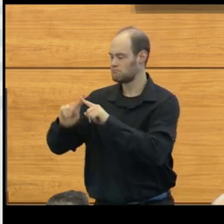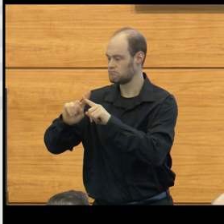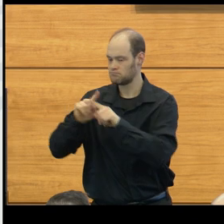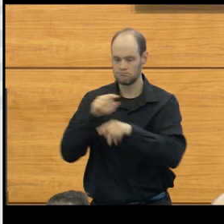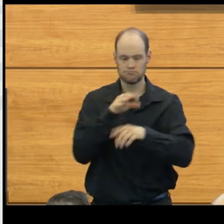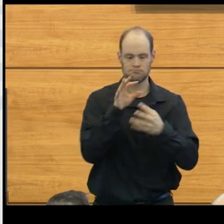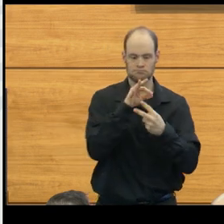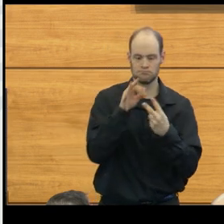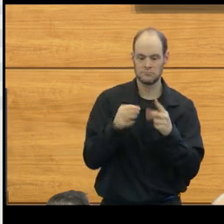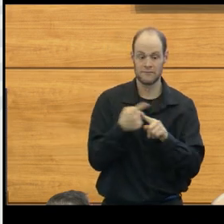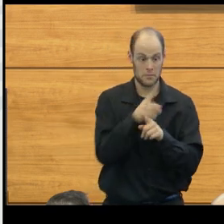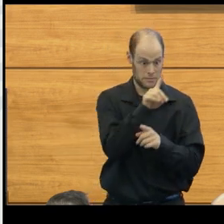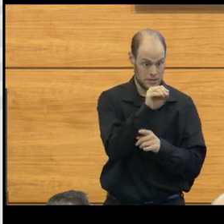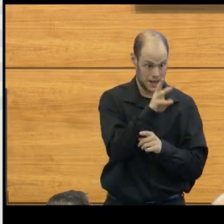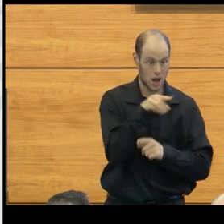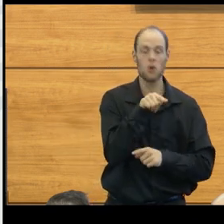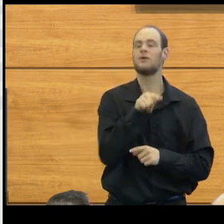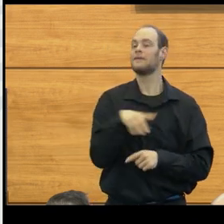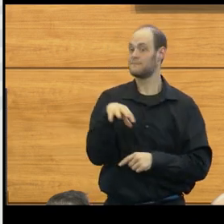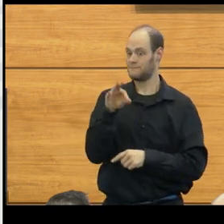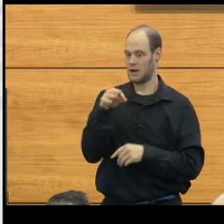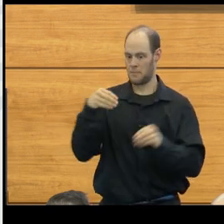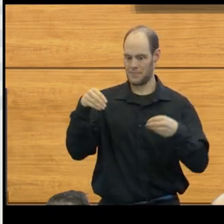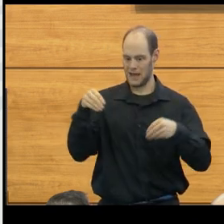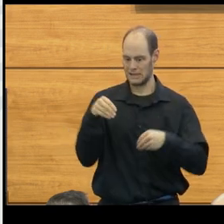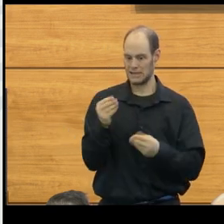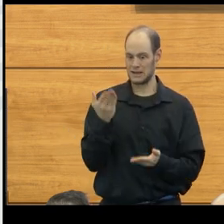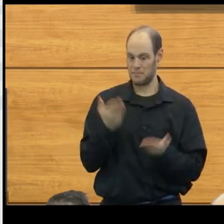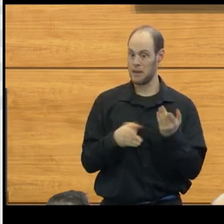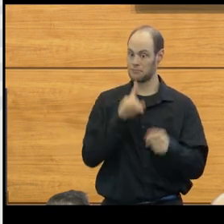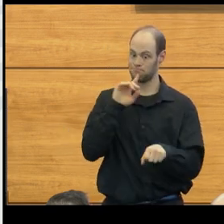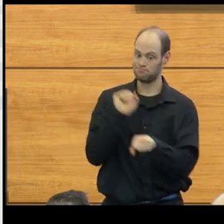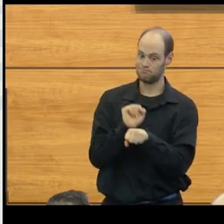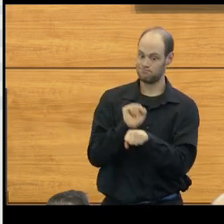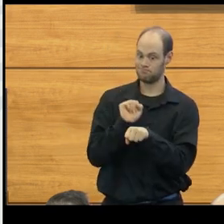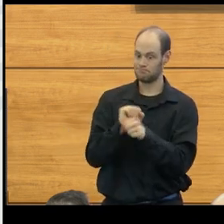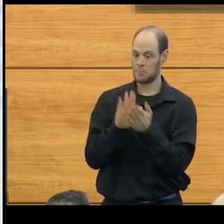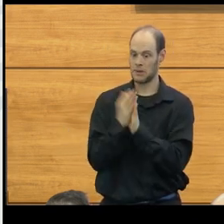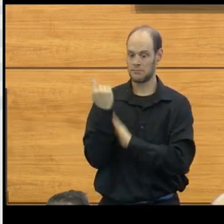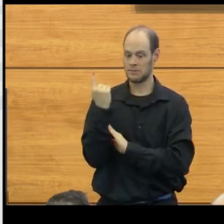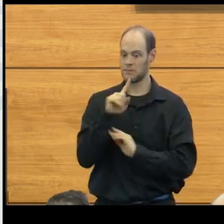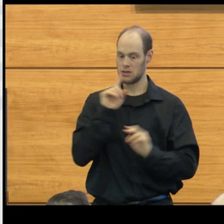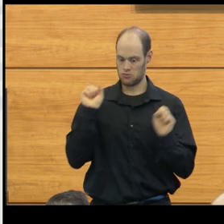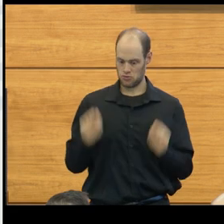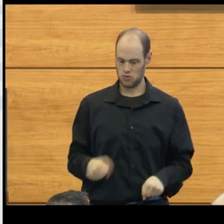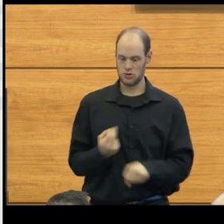from Dow, he found a plastic that might in fact be something that could be used.